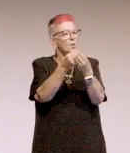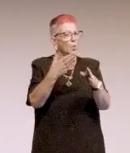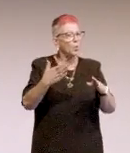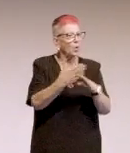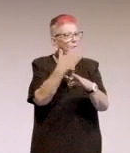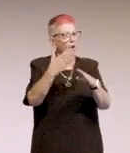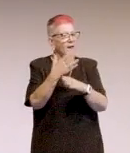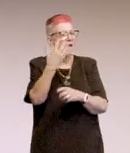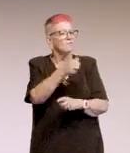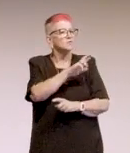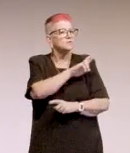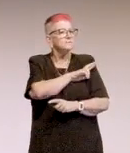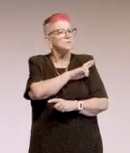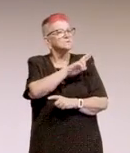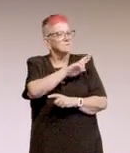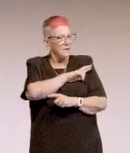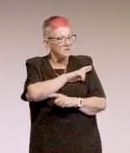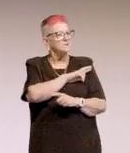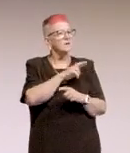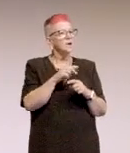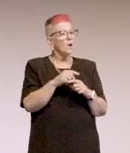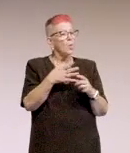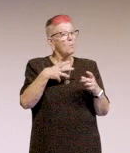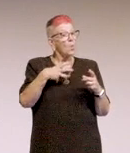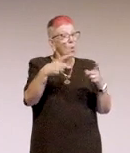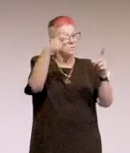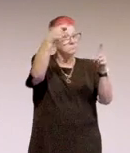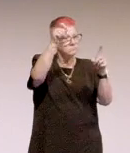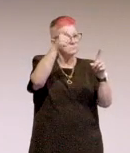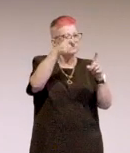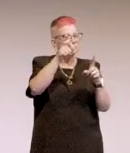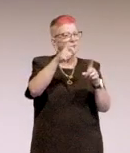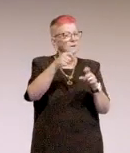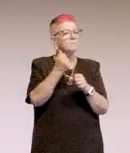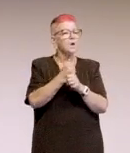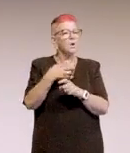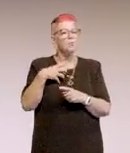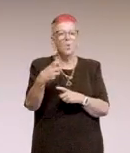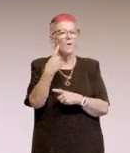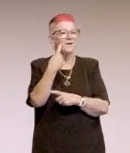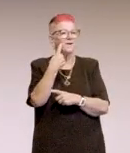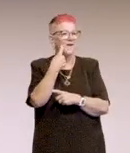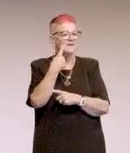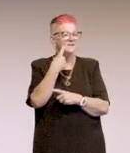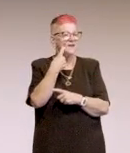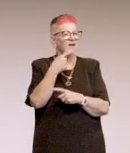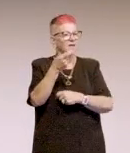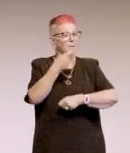So everybody has a role, and as many, the more checkpoints we have, the easier it is, and it just becomes part of the process.